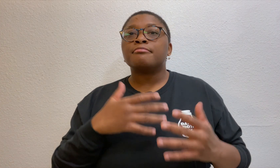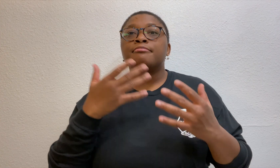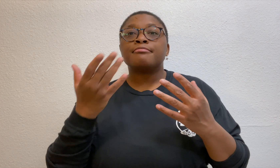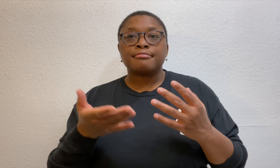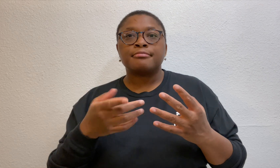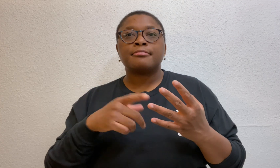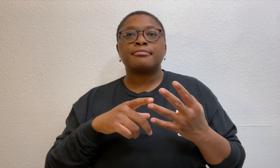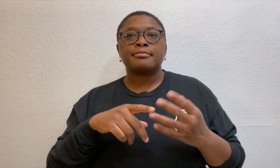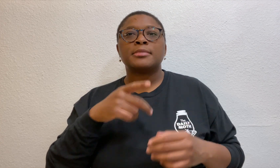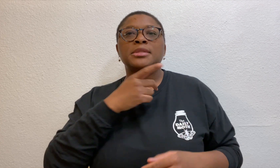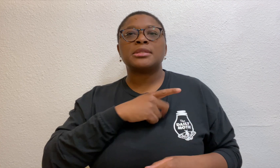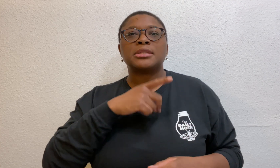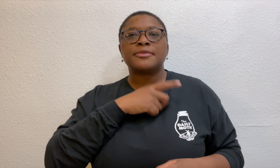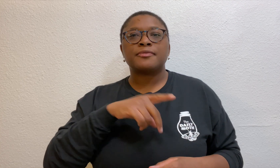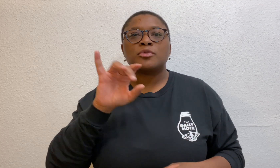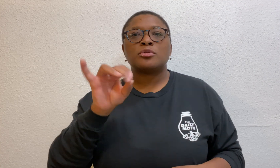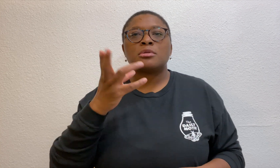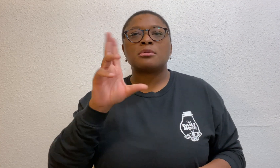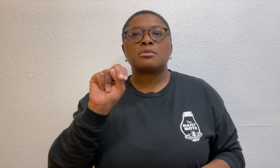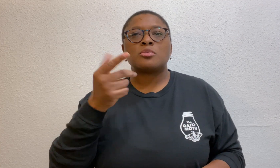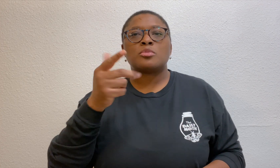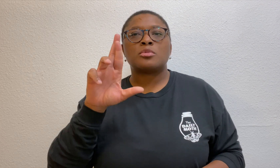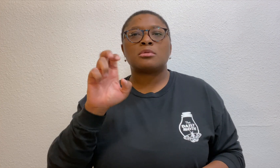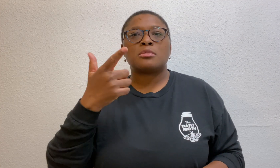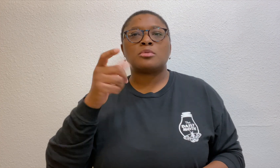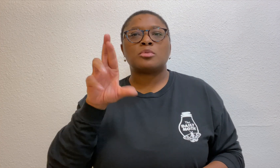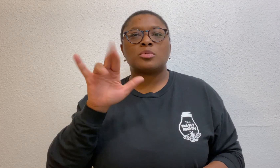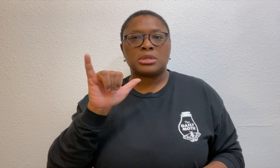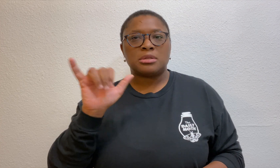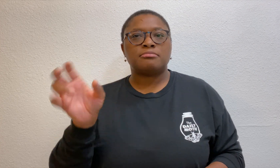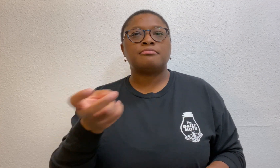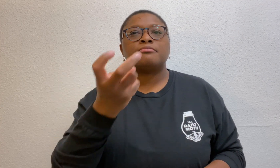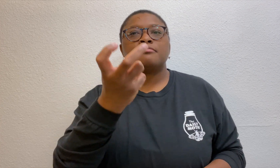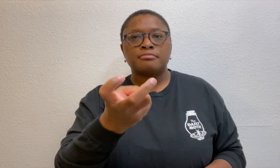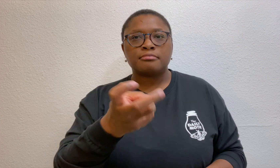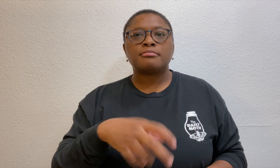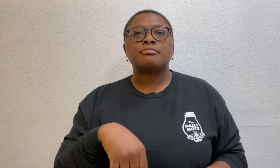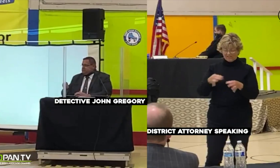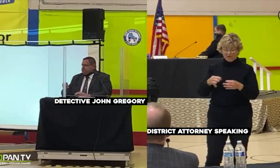The next witness was Detective John Gregory.